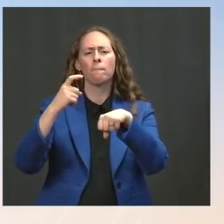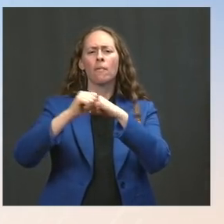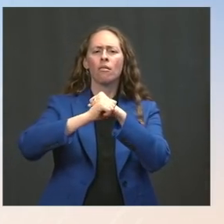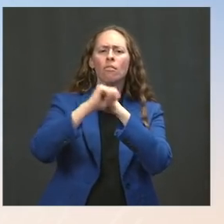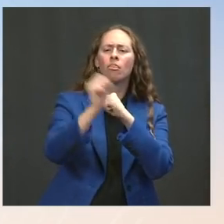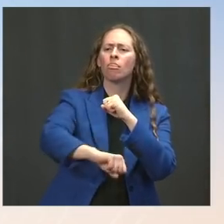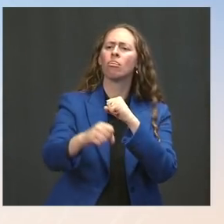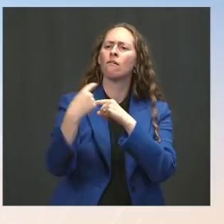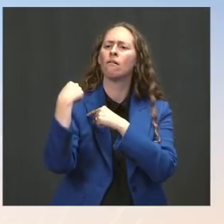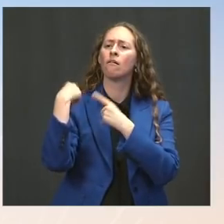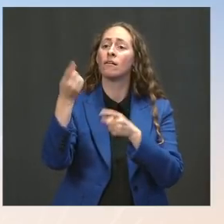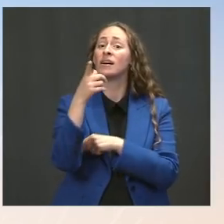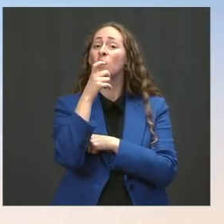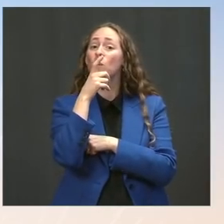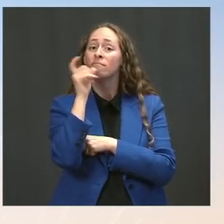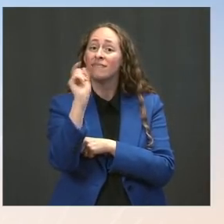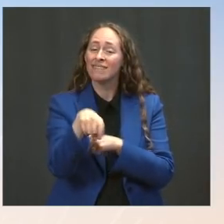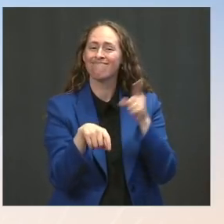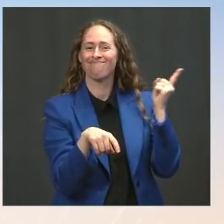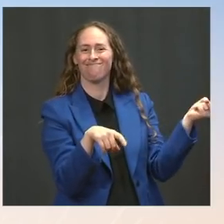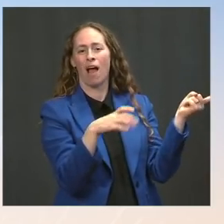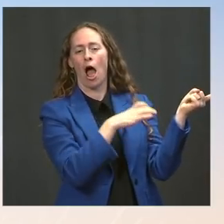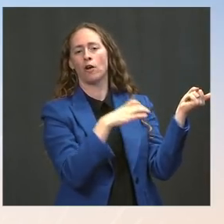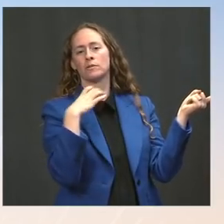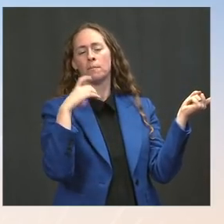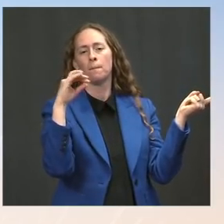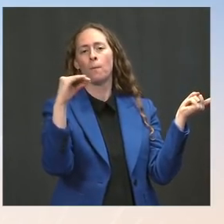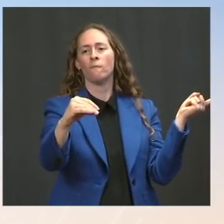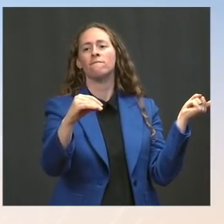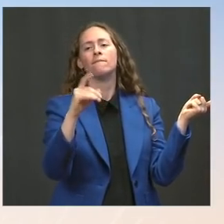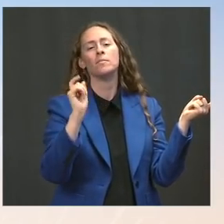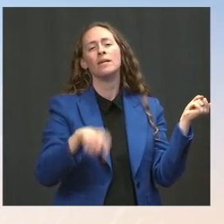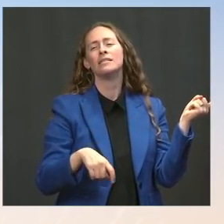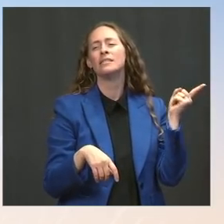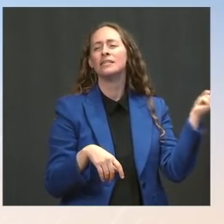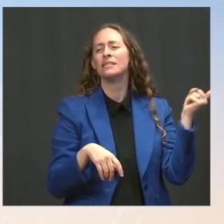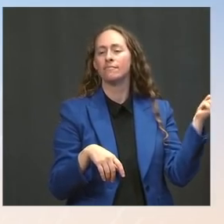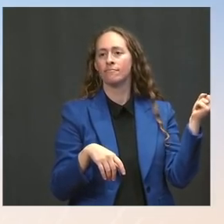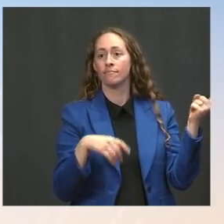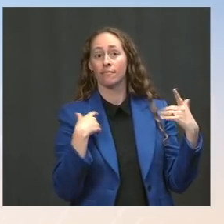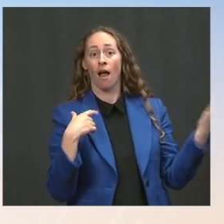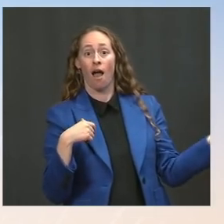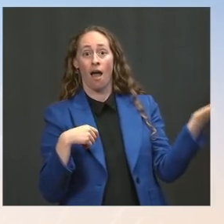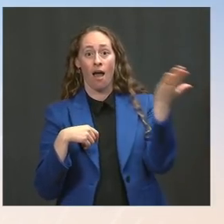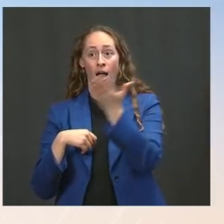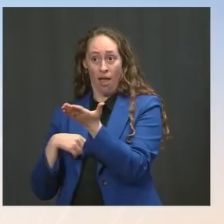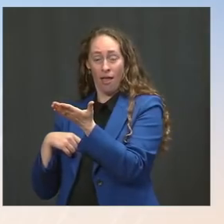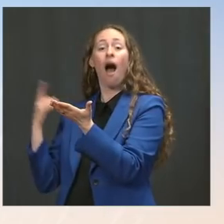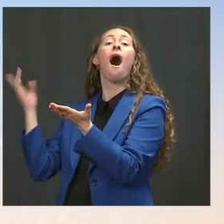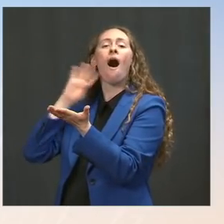on these pieces of legislation and sending them to his desk. The role he can play is he's spoken out publicly